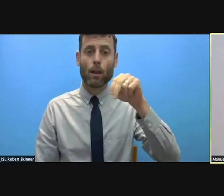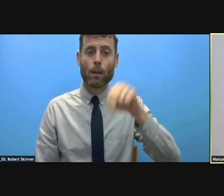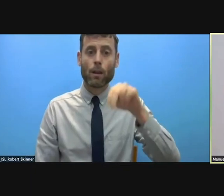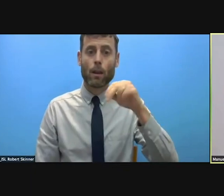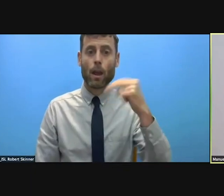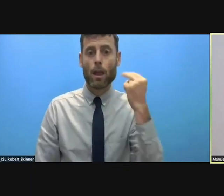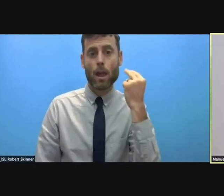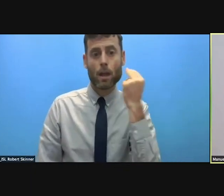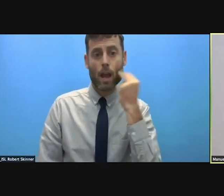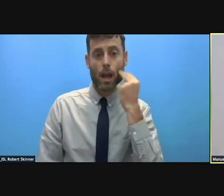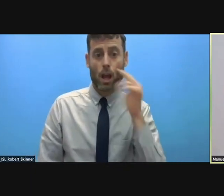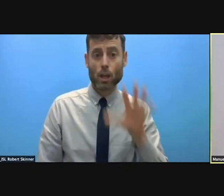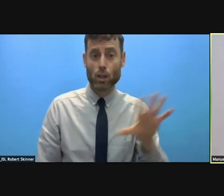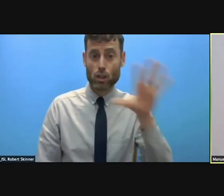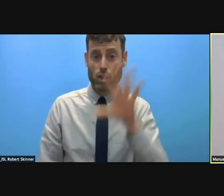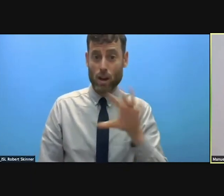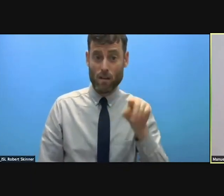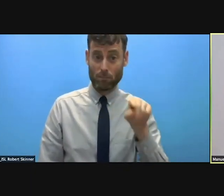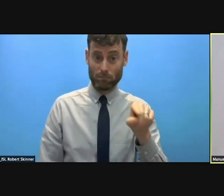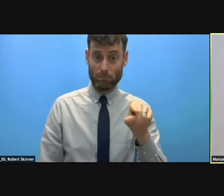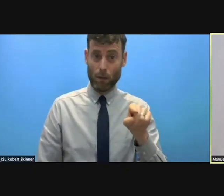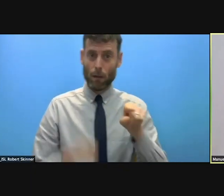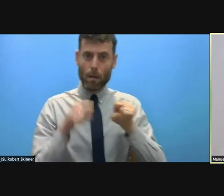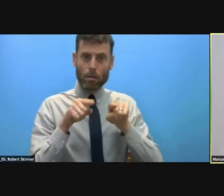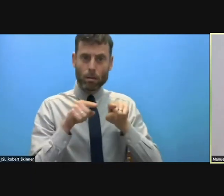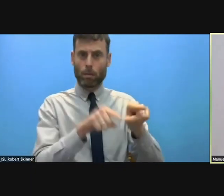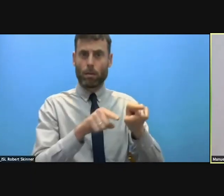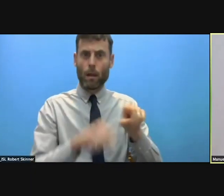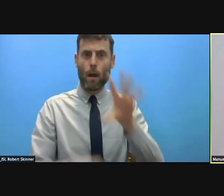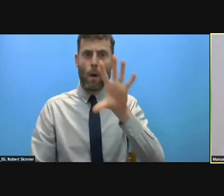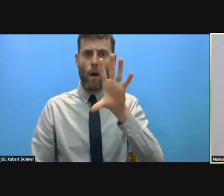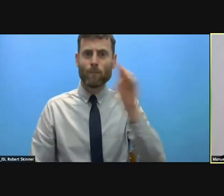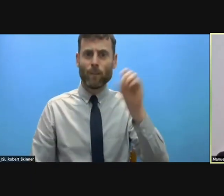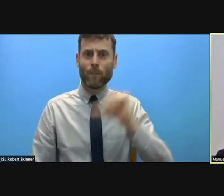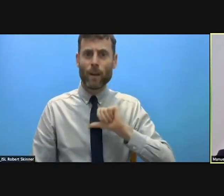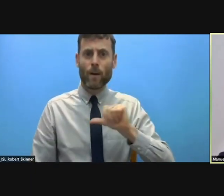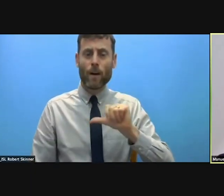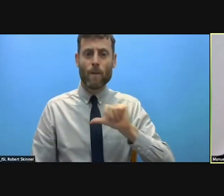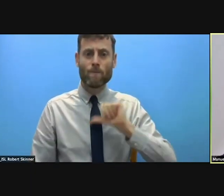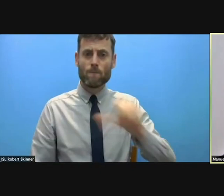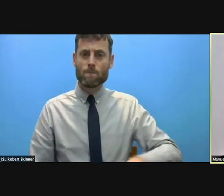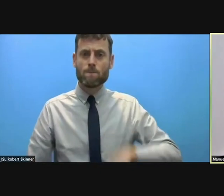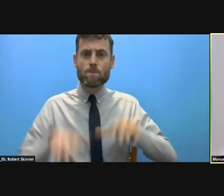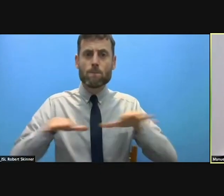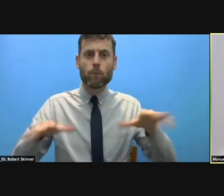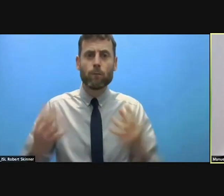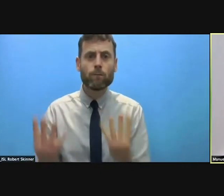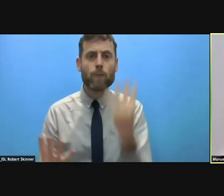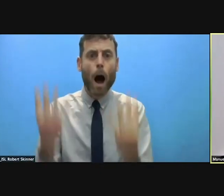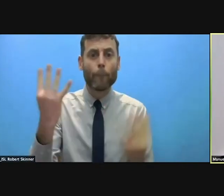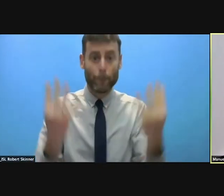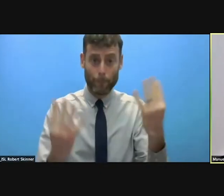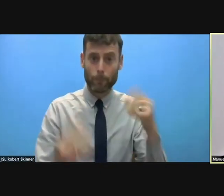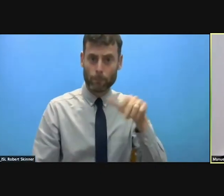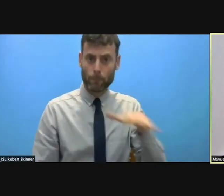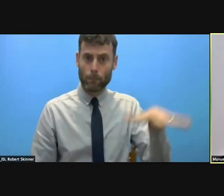arbitrarily. We have protection needs all over the world. In this regard,